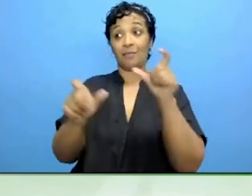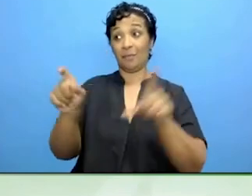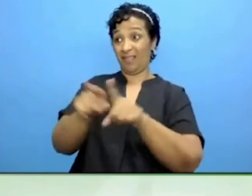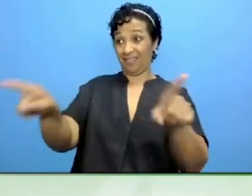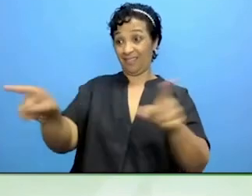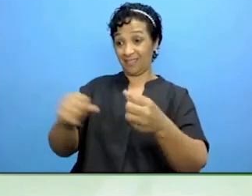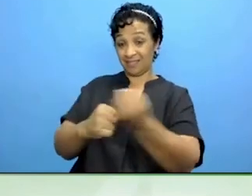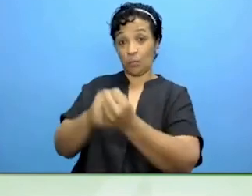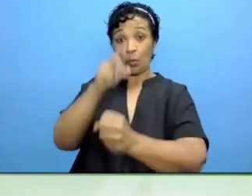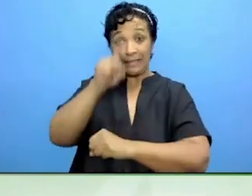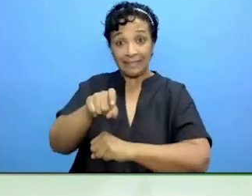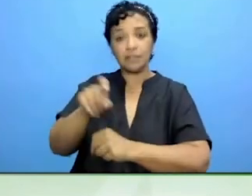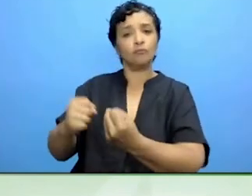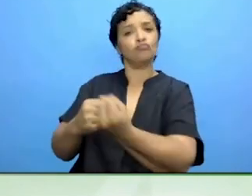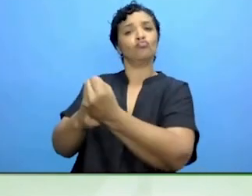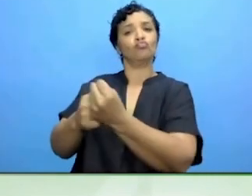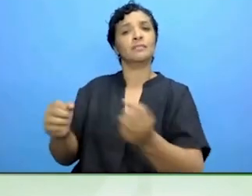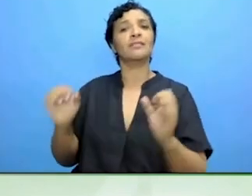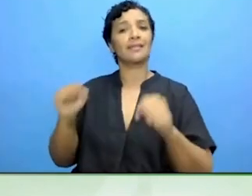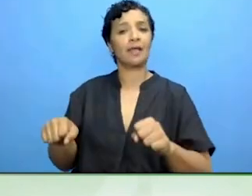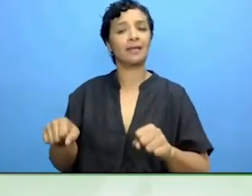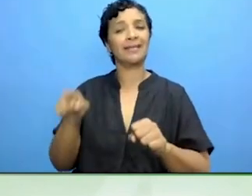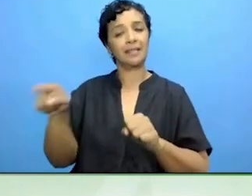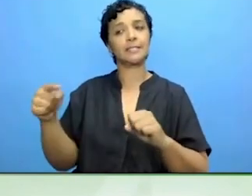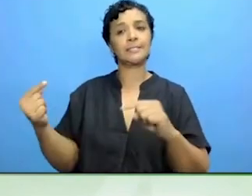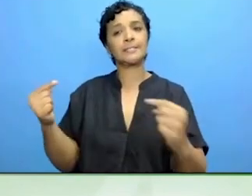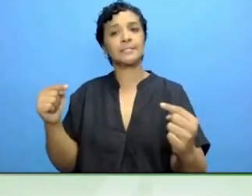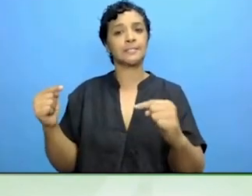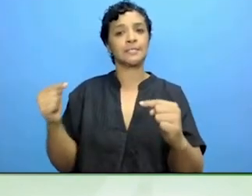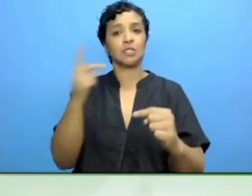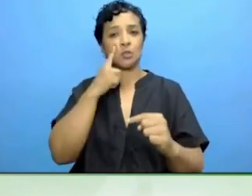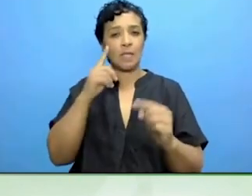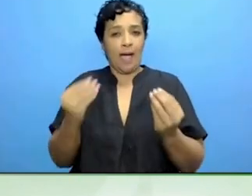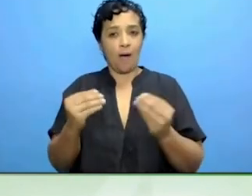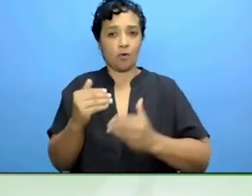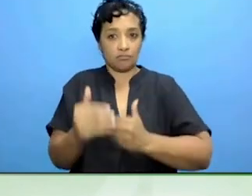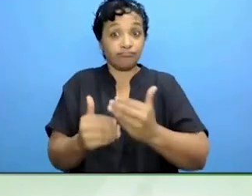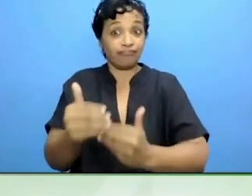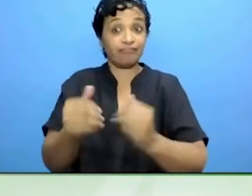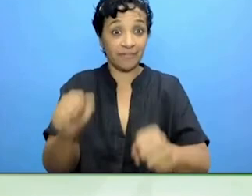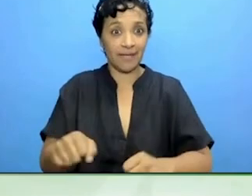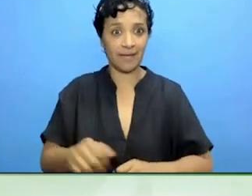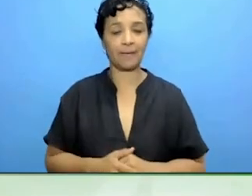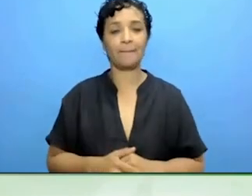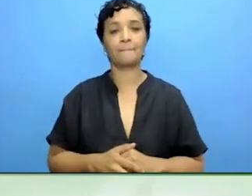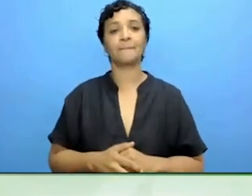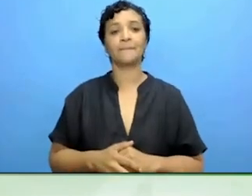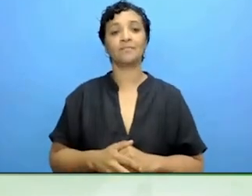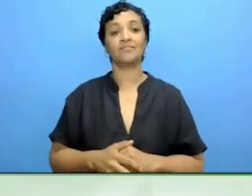There are continuing issues to get over and you are at the edge of my knowledge when you start to talk about AI.